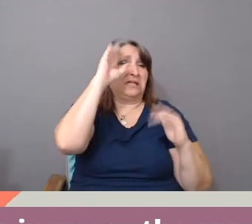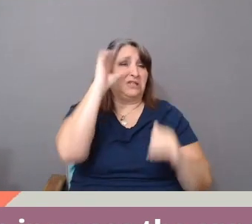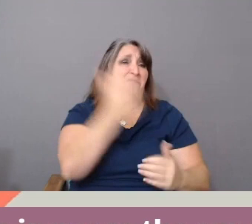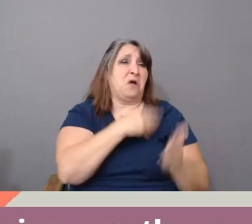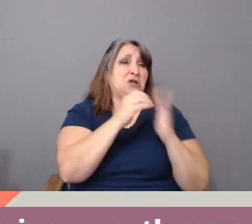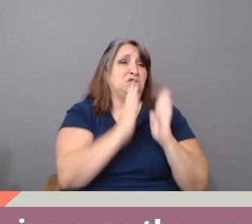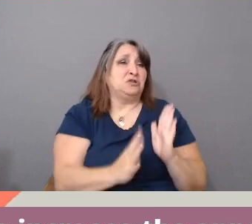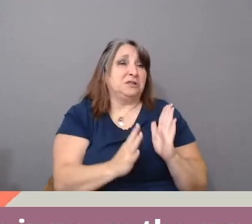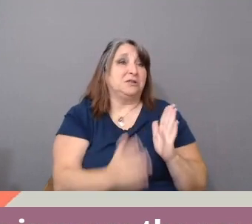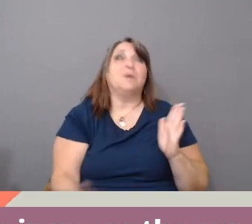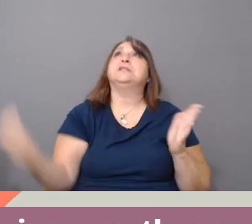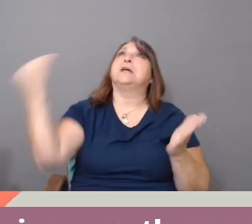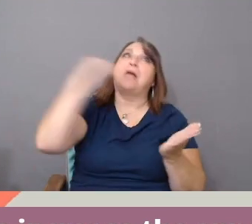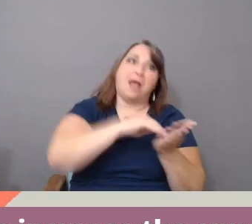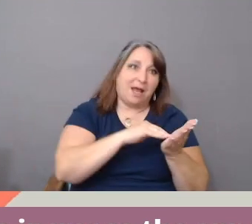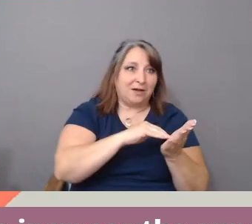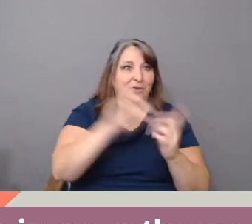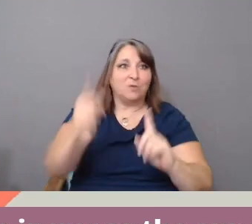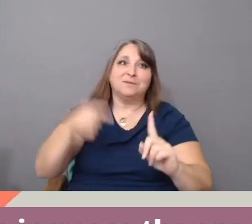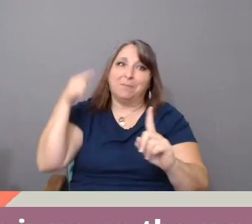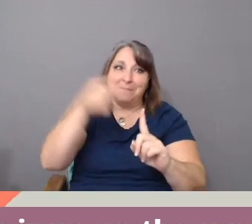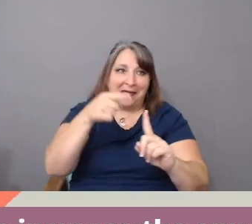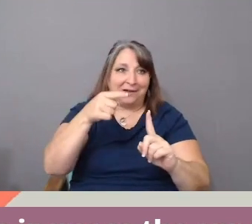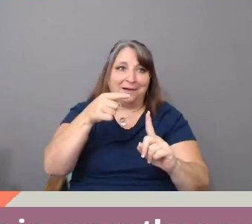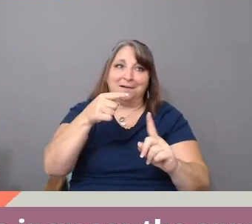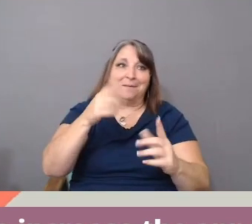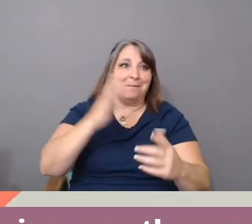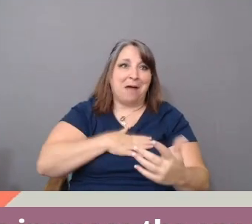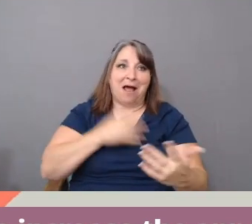which, again, goes back to the kind of brainwashing